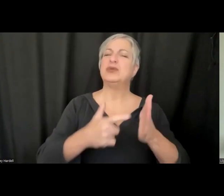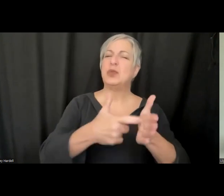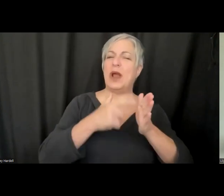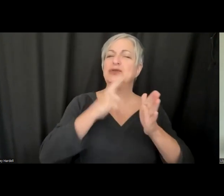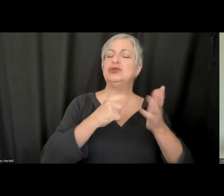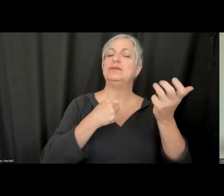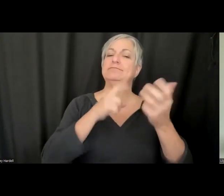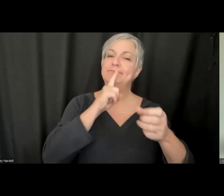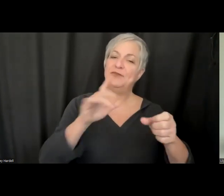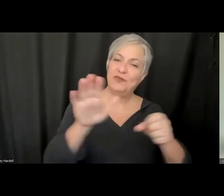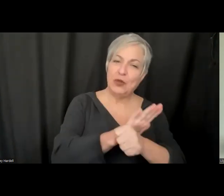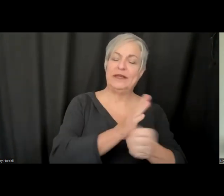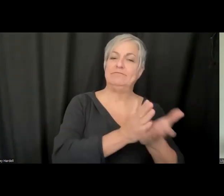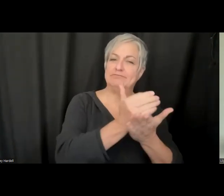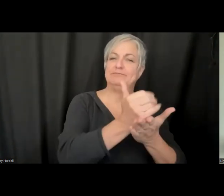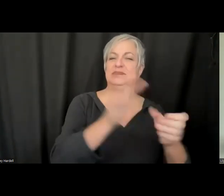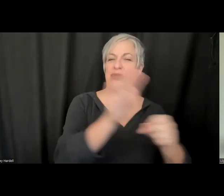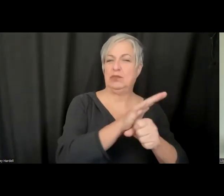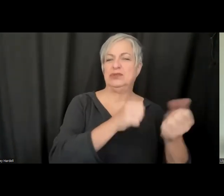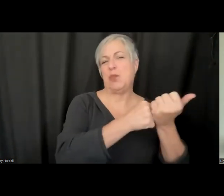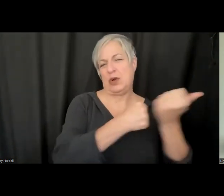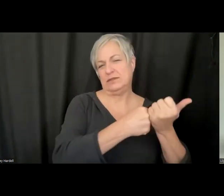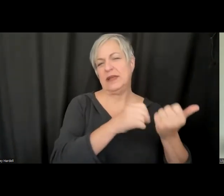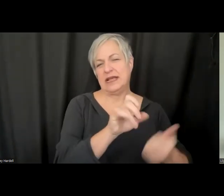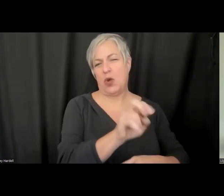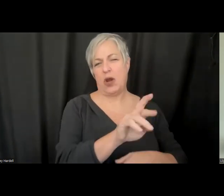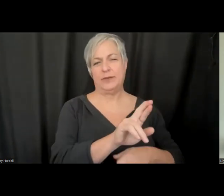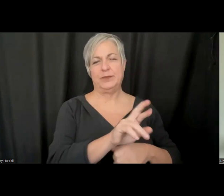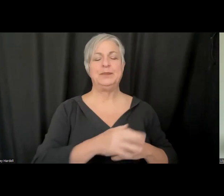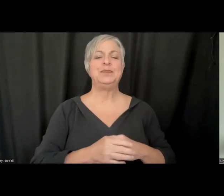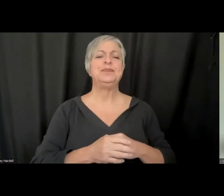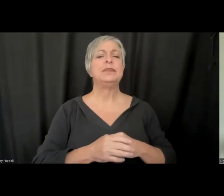think the first question is, there are live XR environments